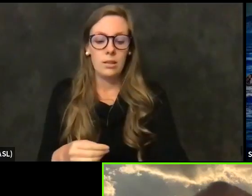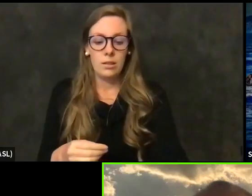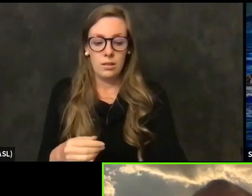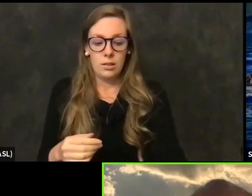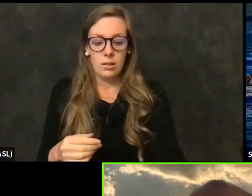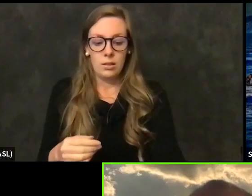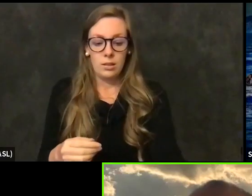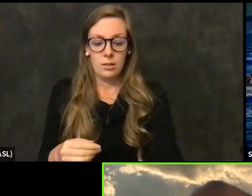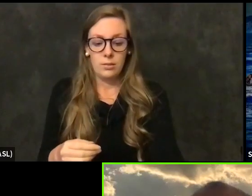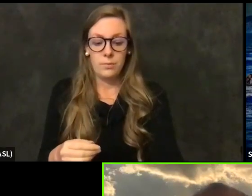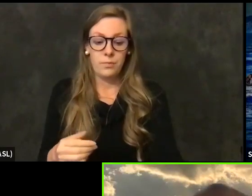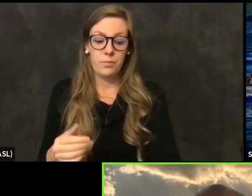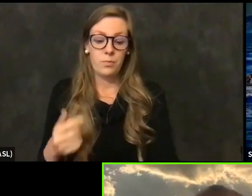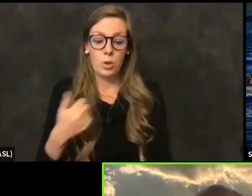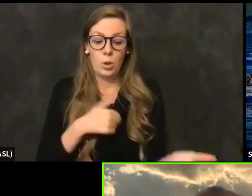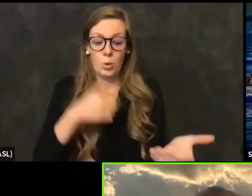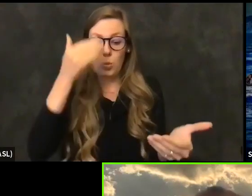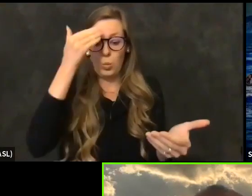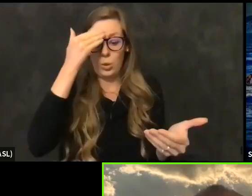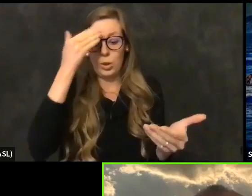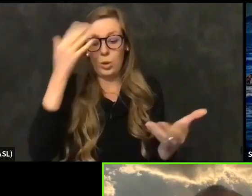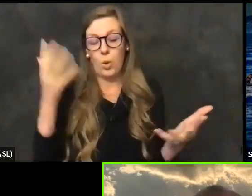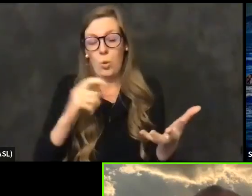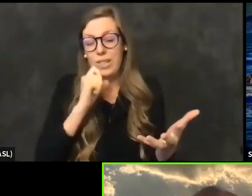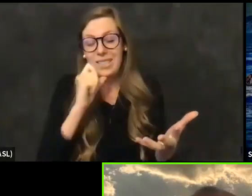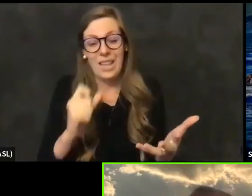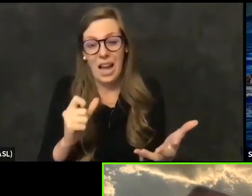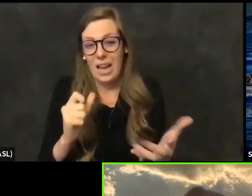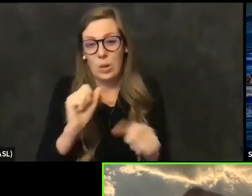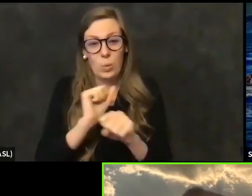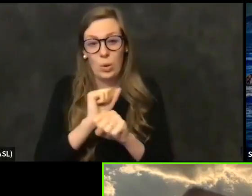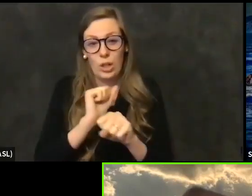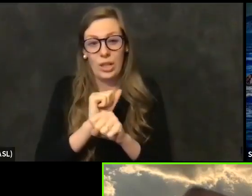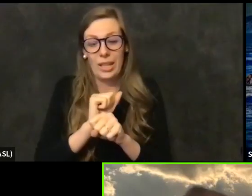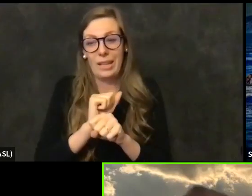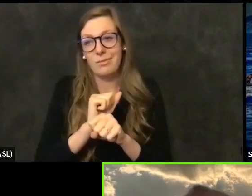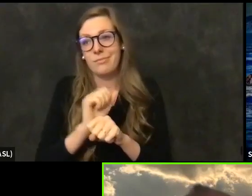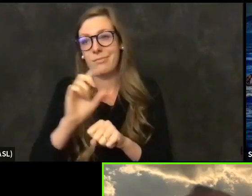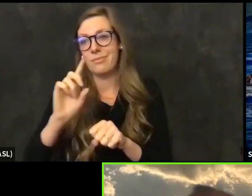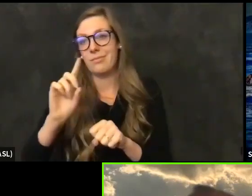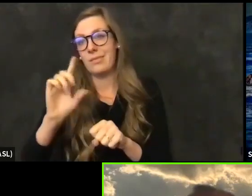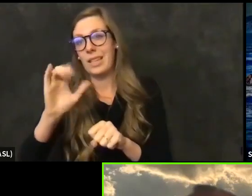working is the fact that the data system, the so-called Kharas system that the state